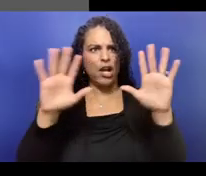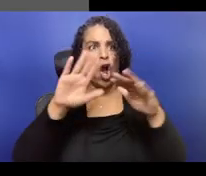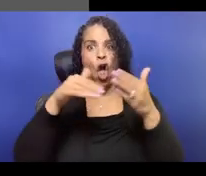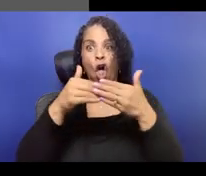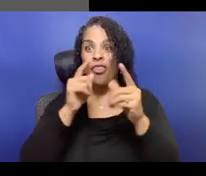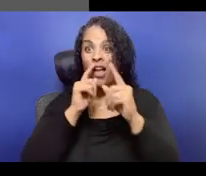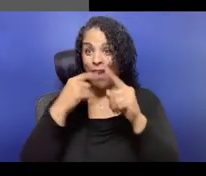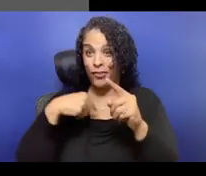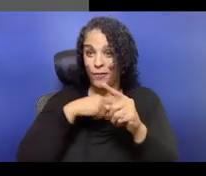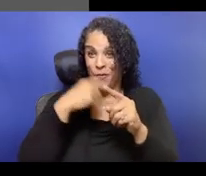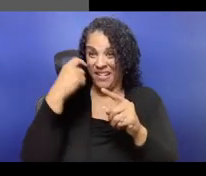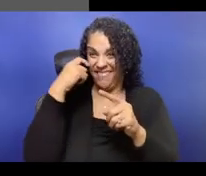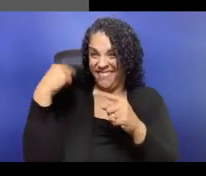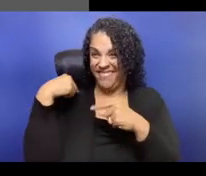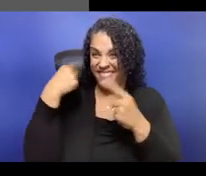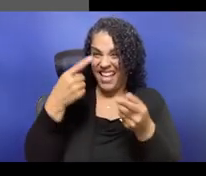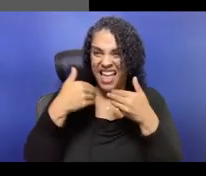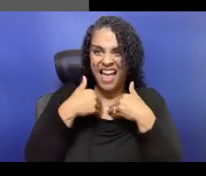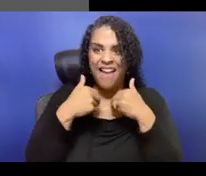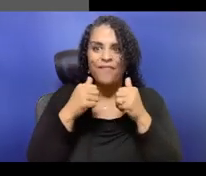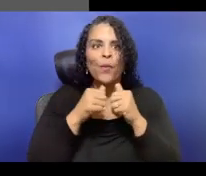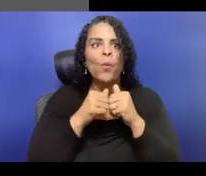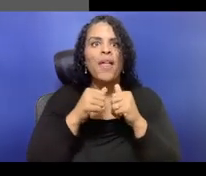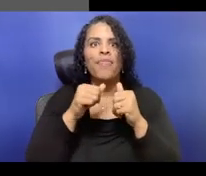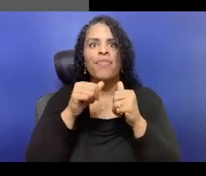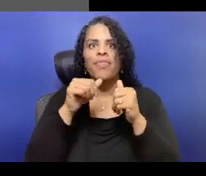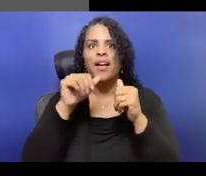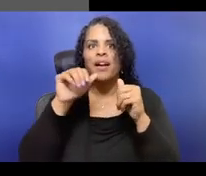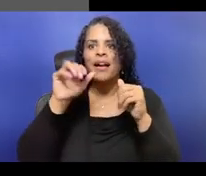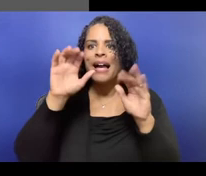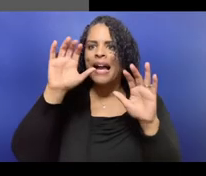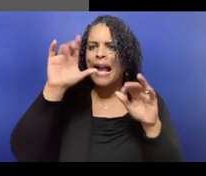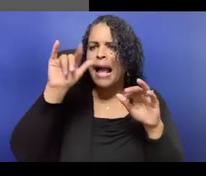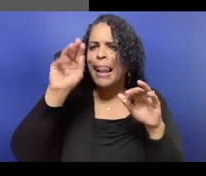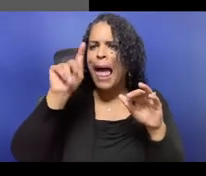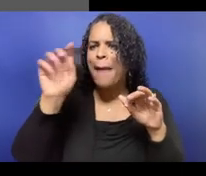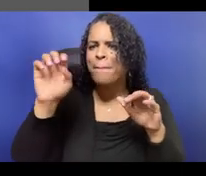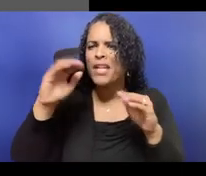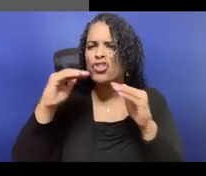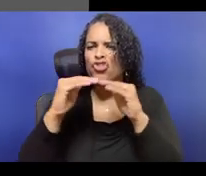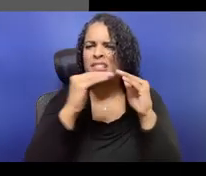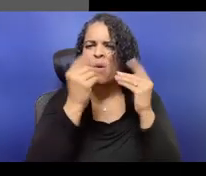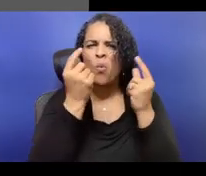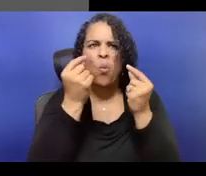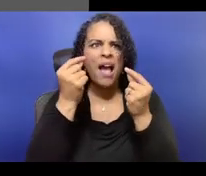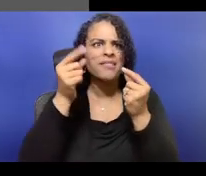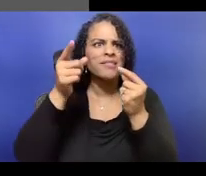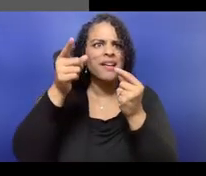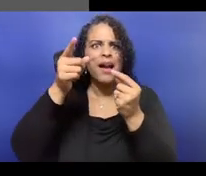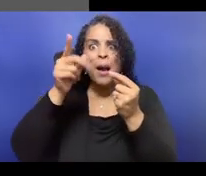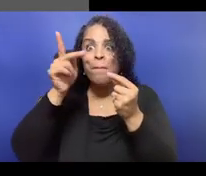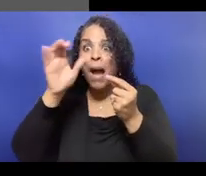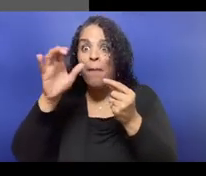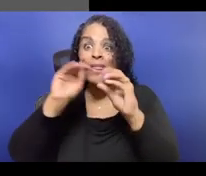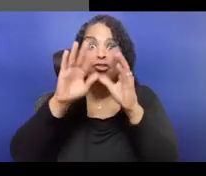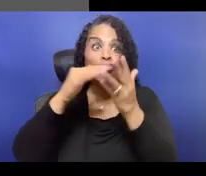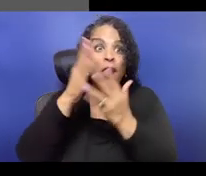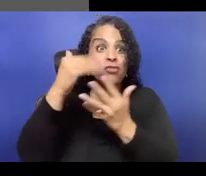and you try to be, and you then become transparent about percentages, like what percentage are you